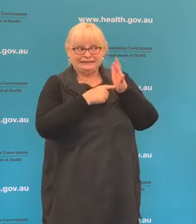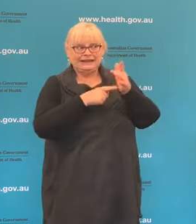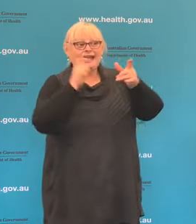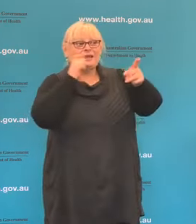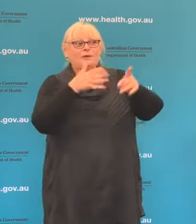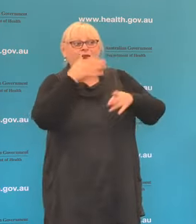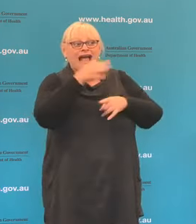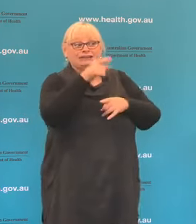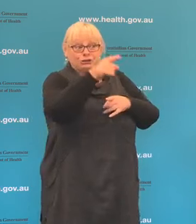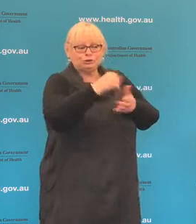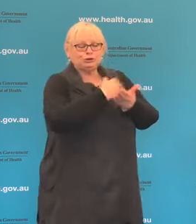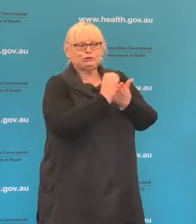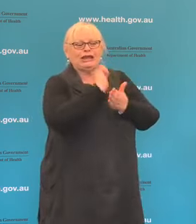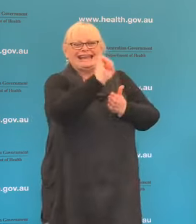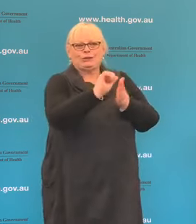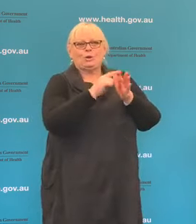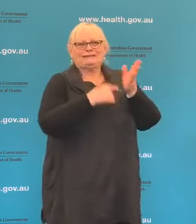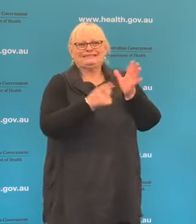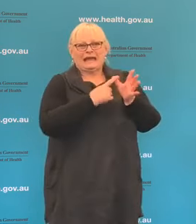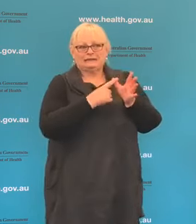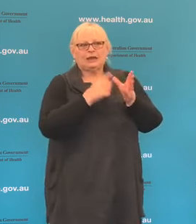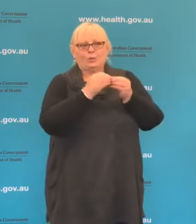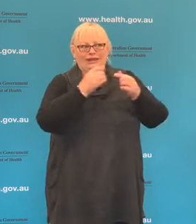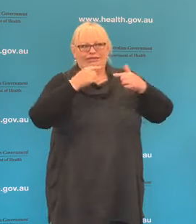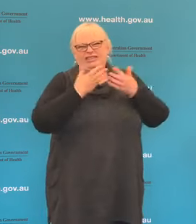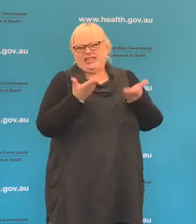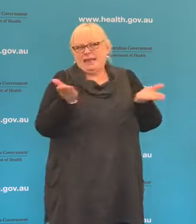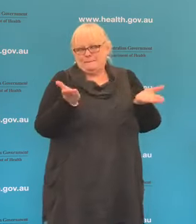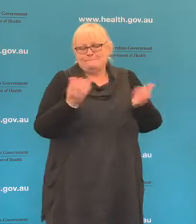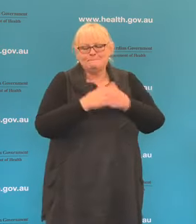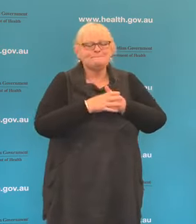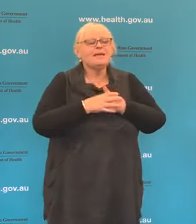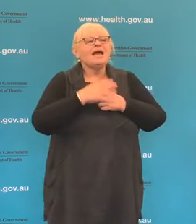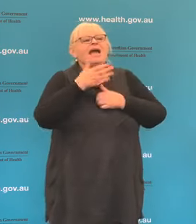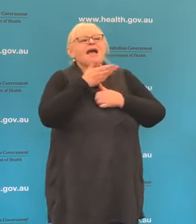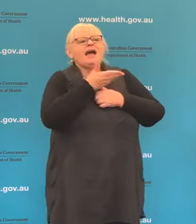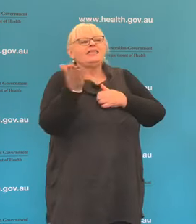share that data with the contact tracer and then people will be able to be